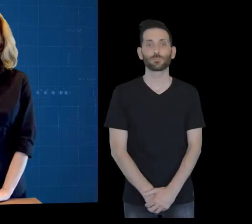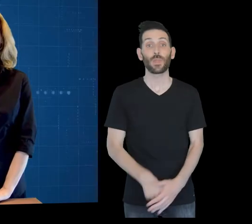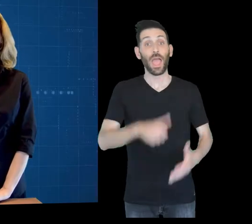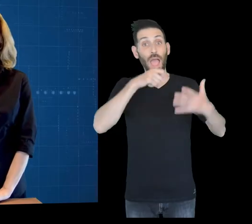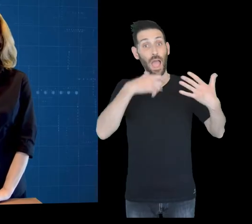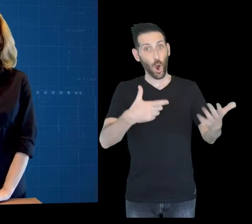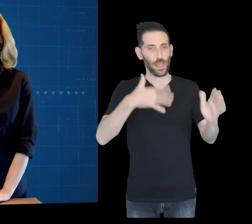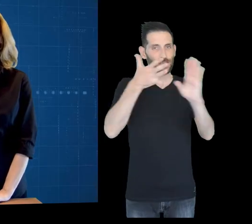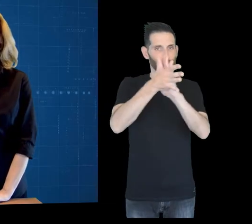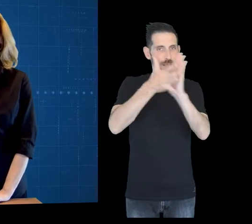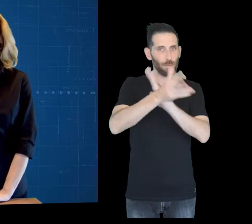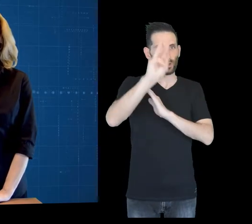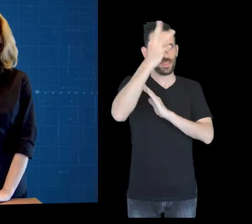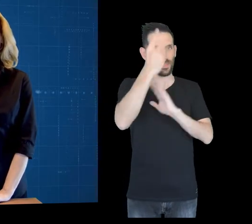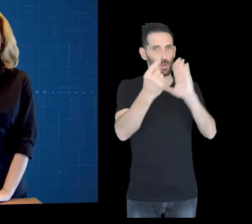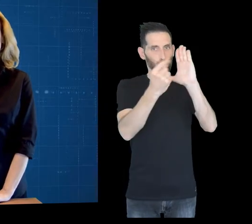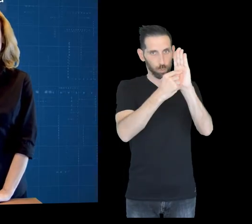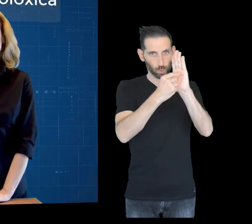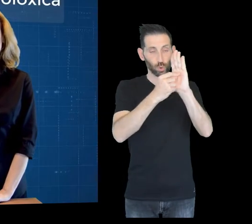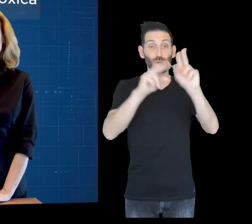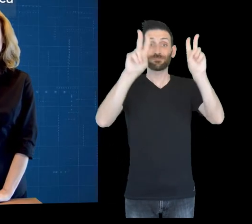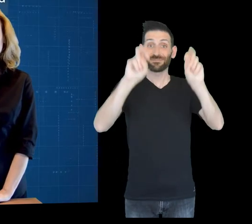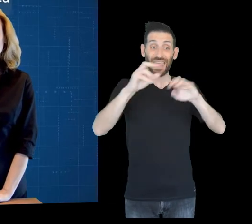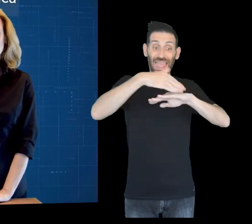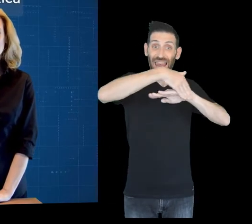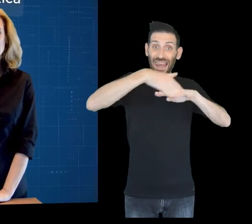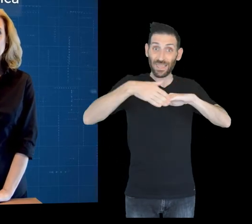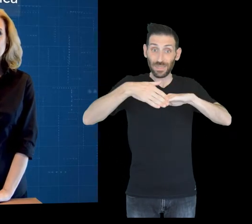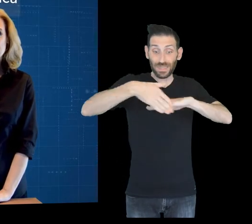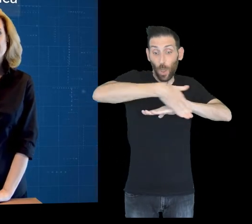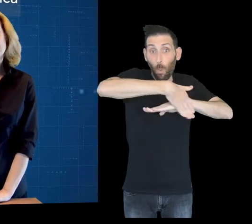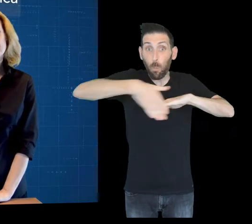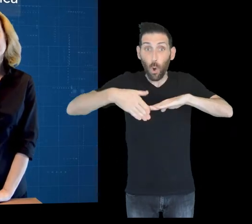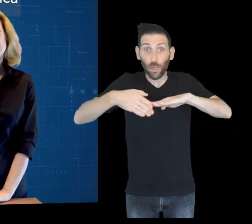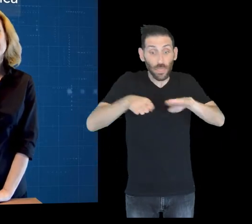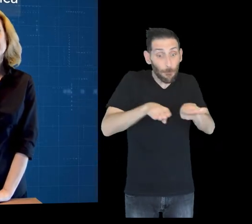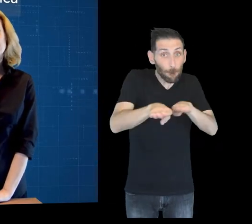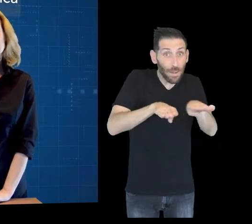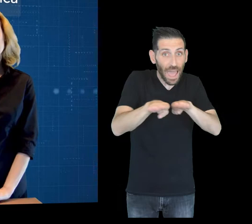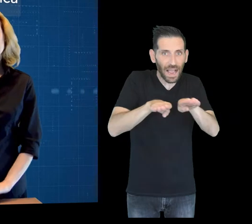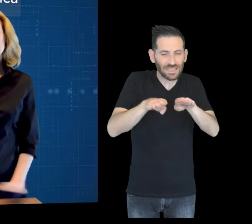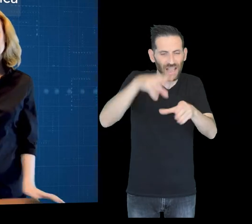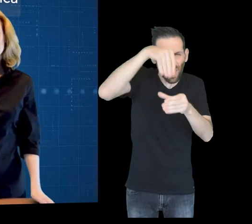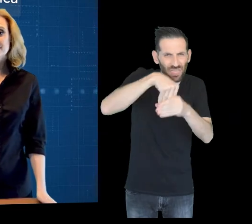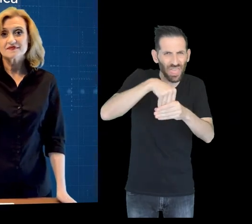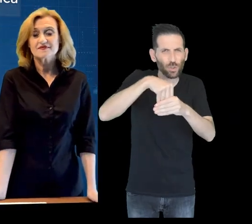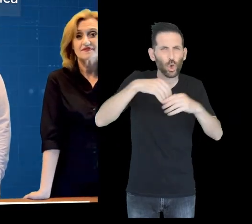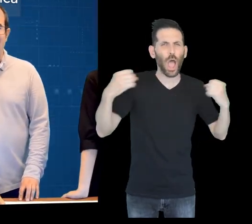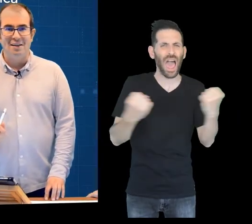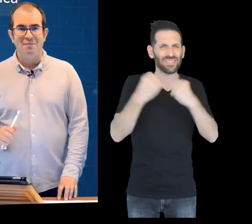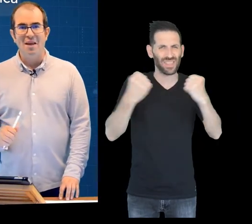Let us get on with the third point! The limits or edges of the plates, have a very intense geological activity.